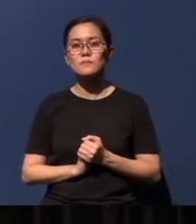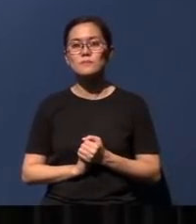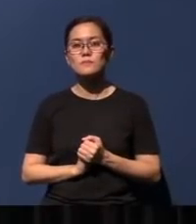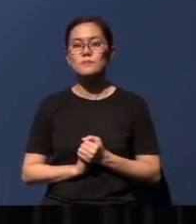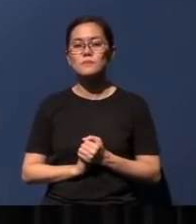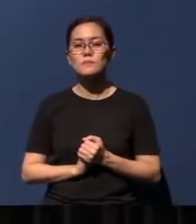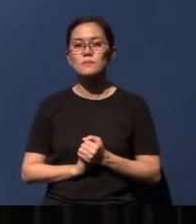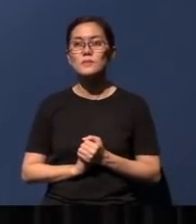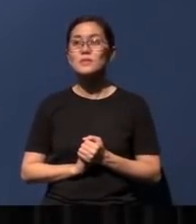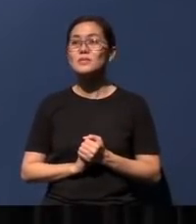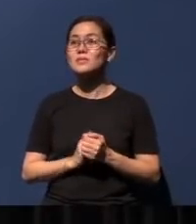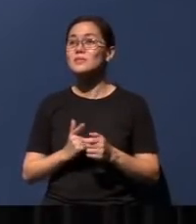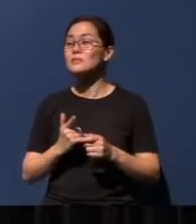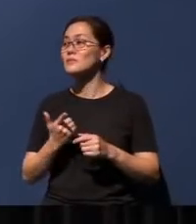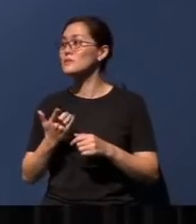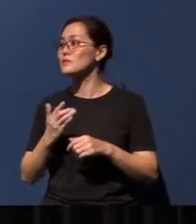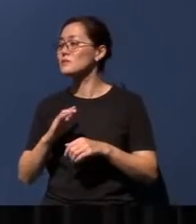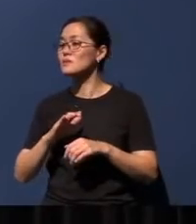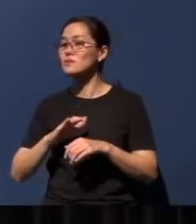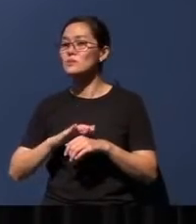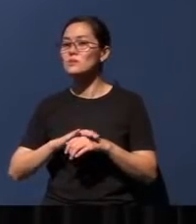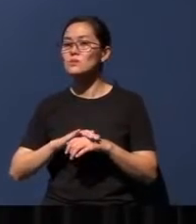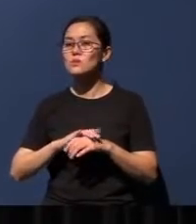It's on, yeah, it's just not working.